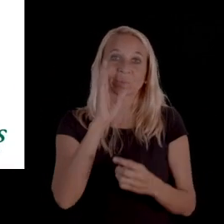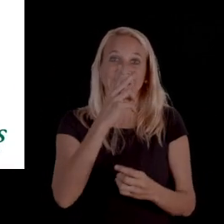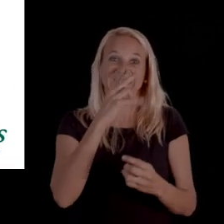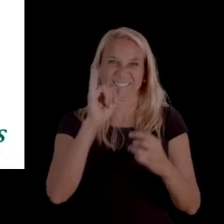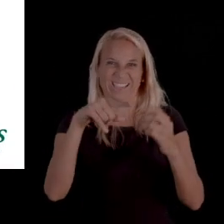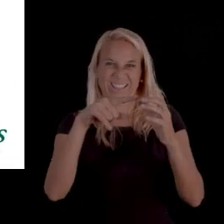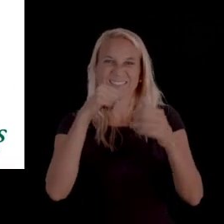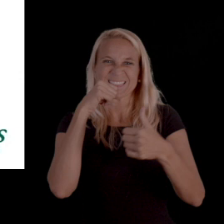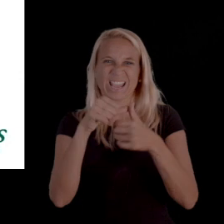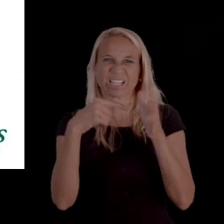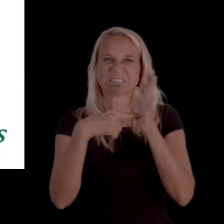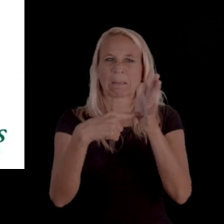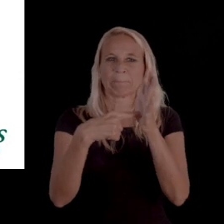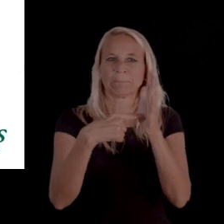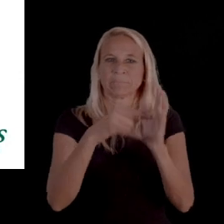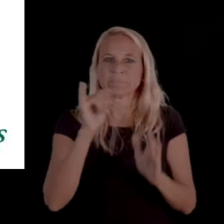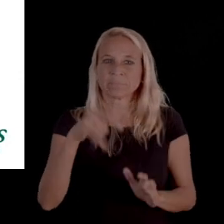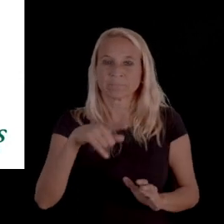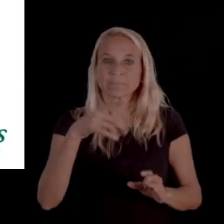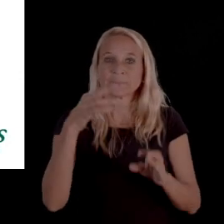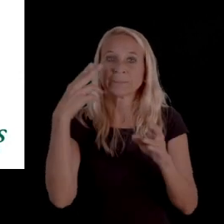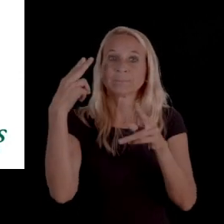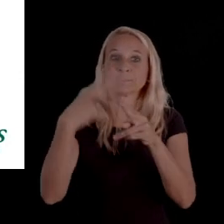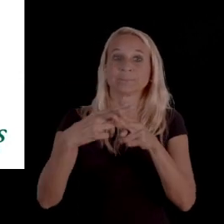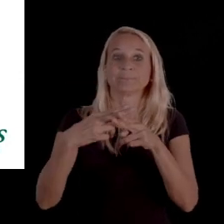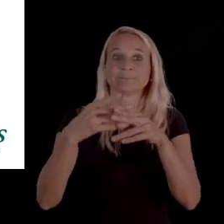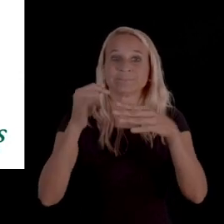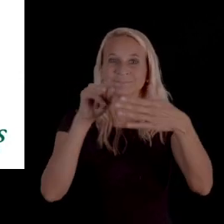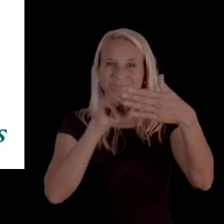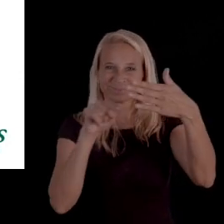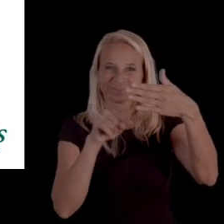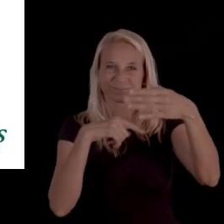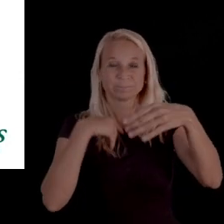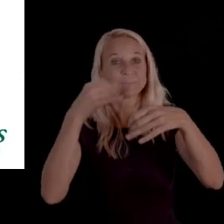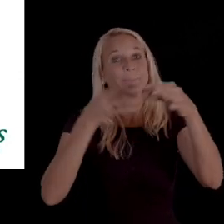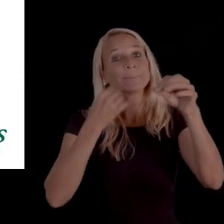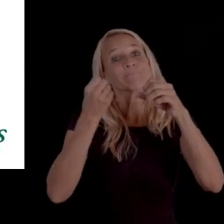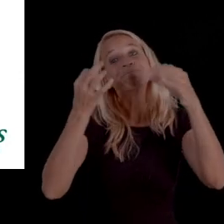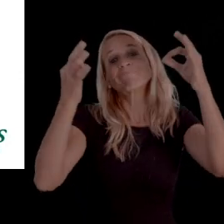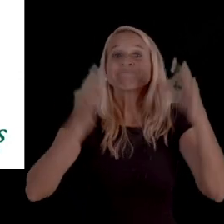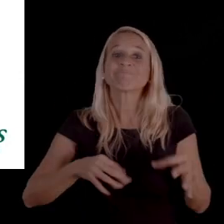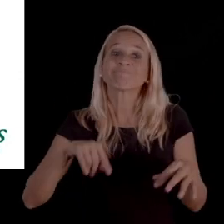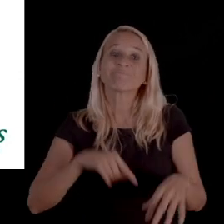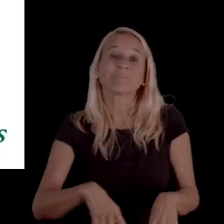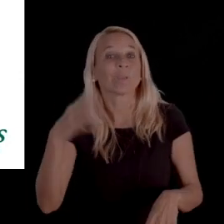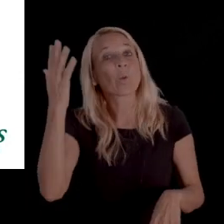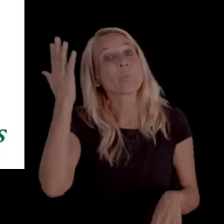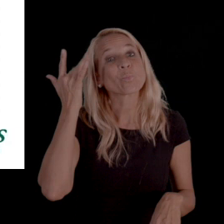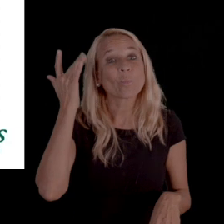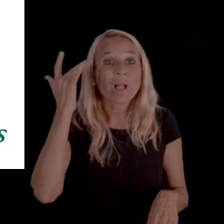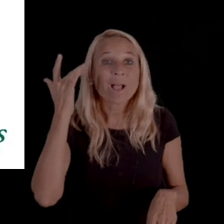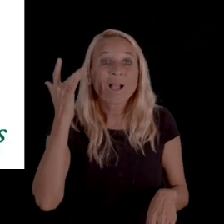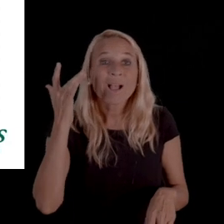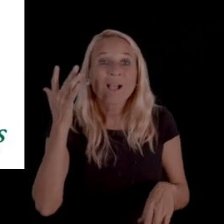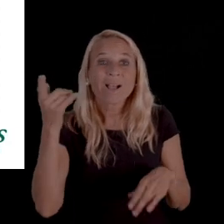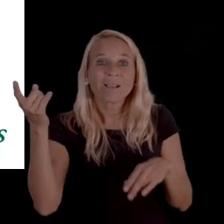So, you'll see within this sample that they mention under the we made this decision because section